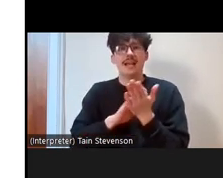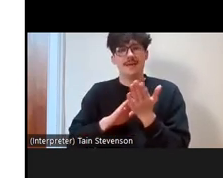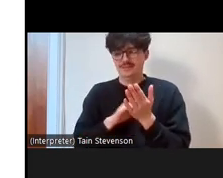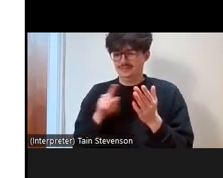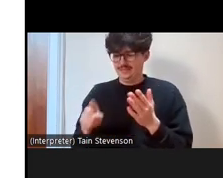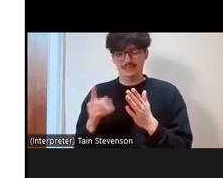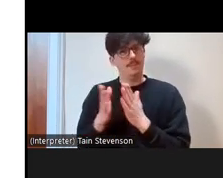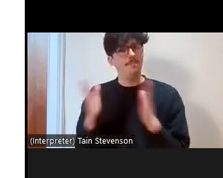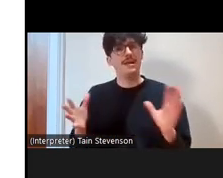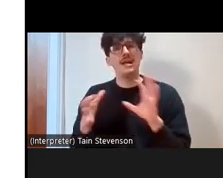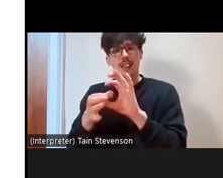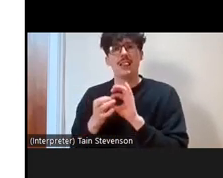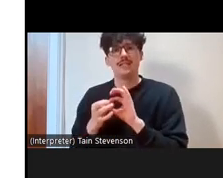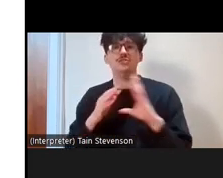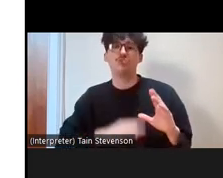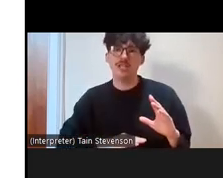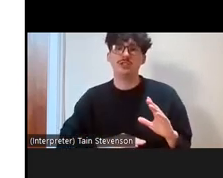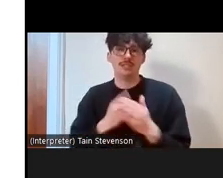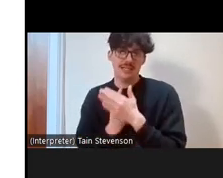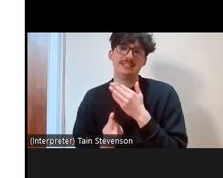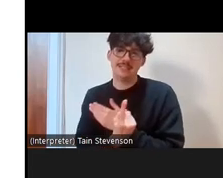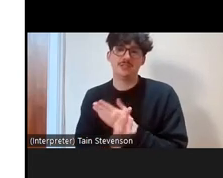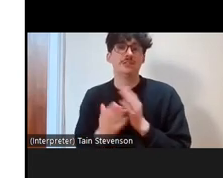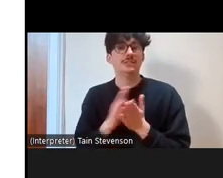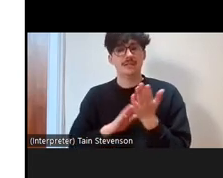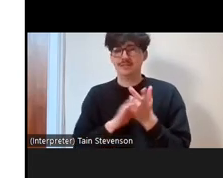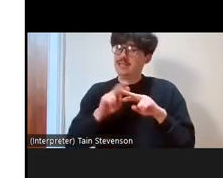living in the most deprived areas who have poorer health outcomes so there's